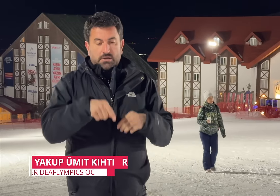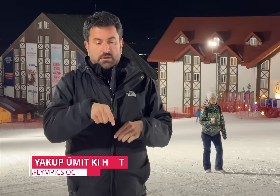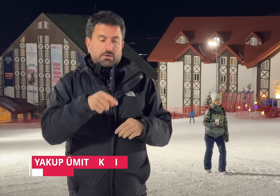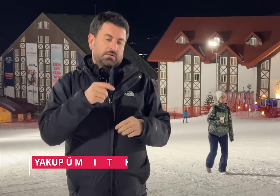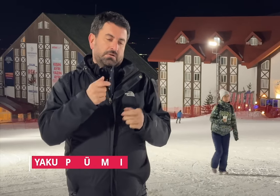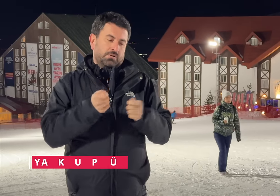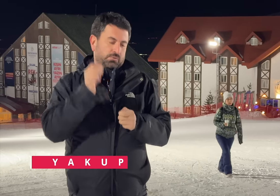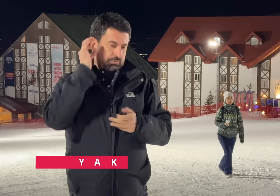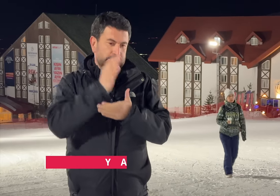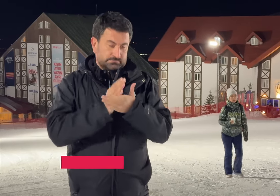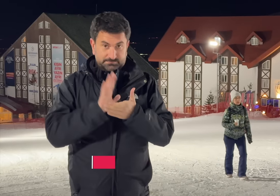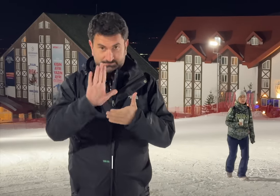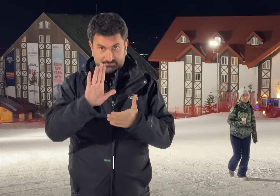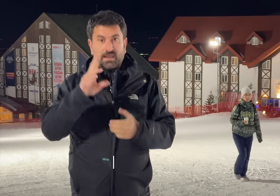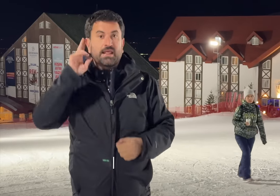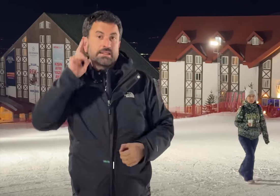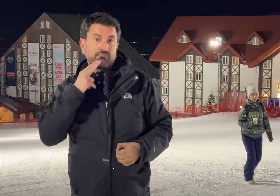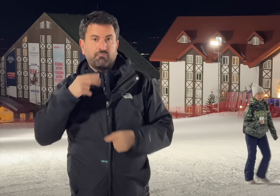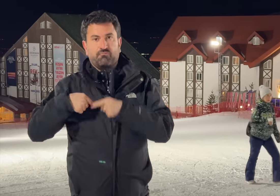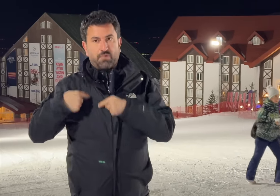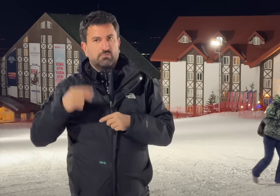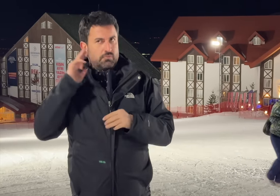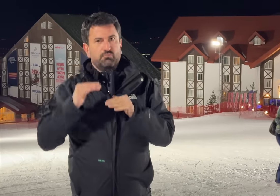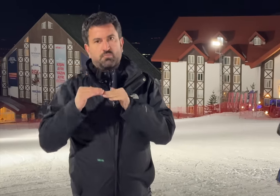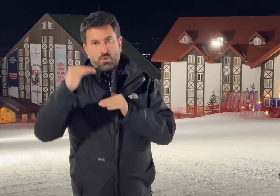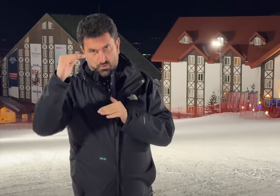to handle logistics. We have some hearing workers, but we have more